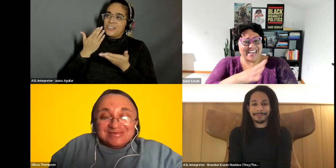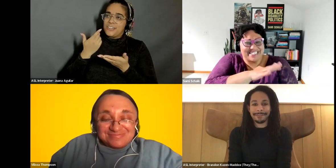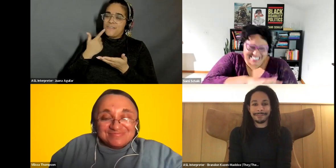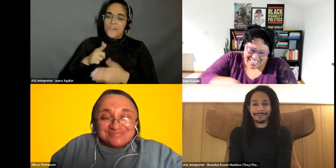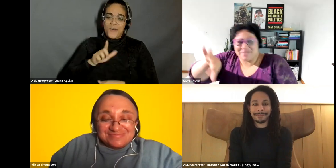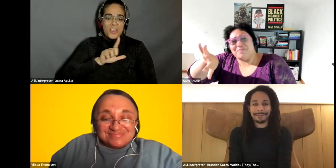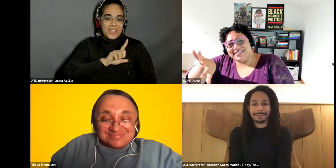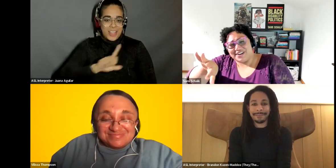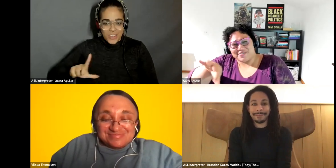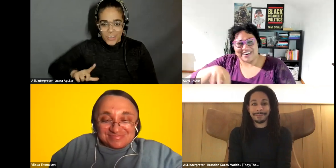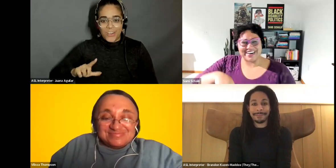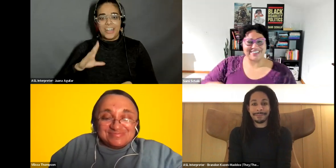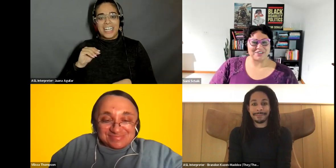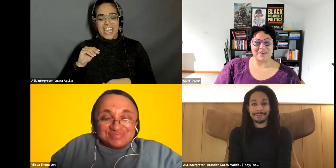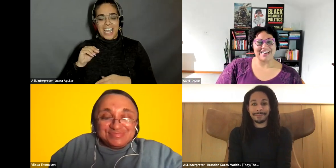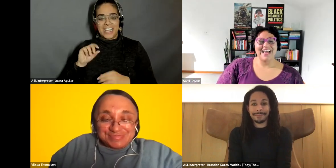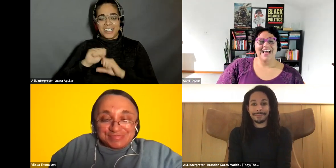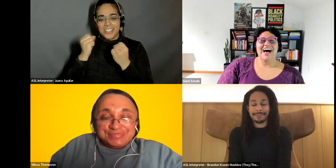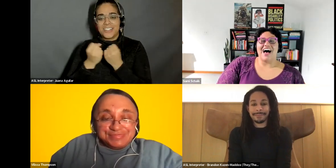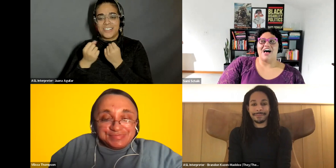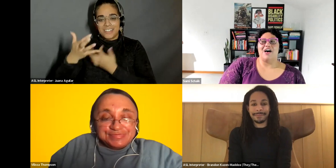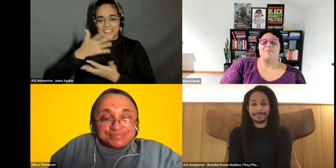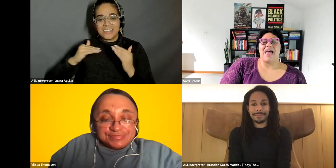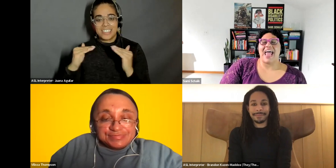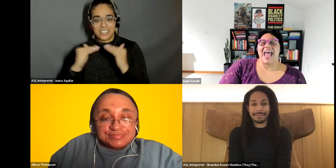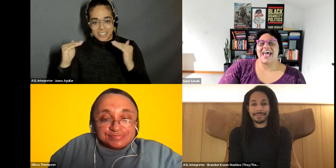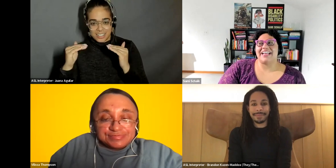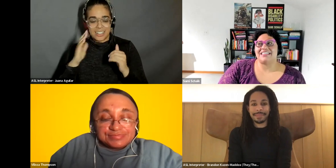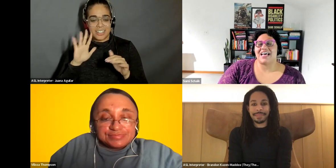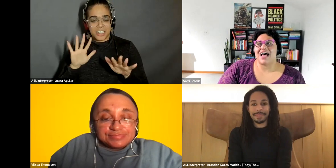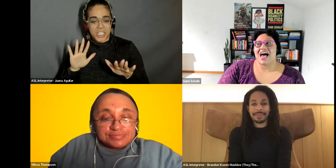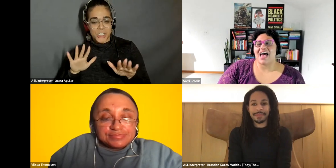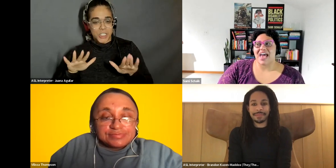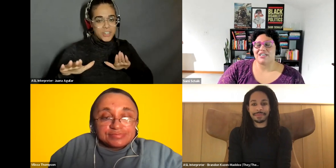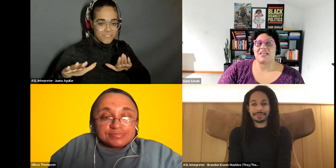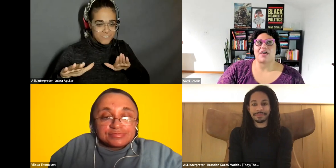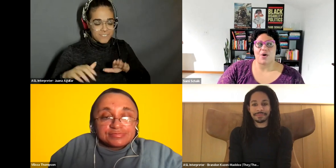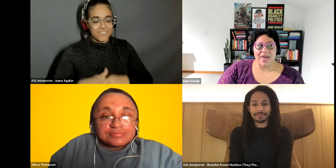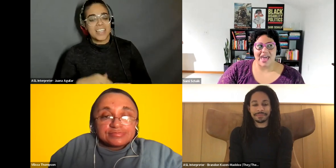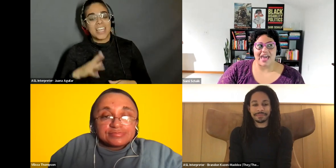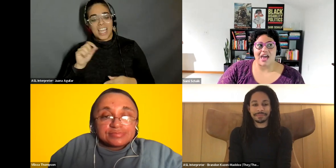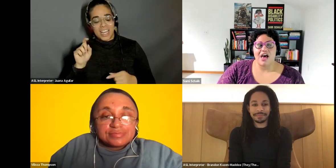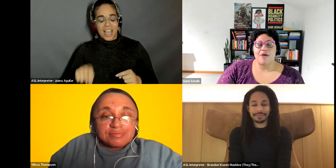Sami Schalk: I just moved it over here a little bit, and I've had to be like, okay.